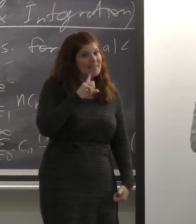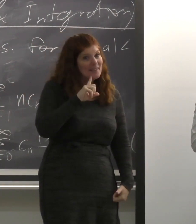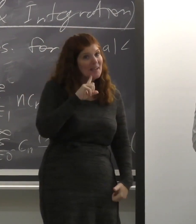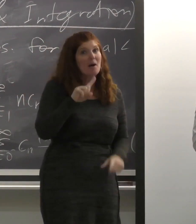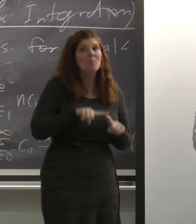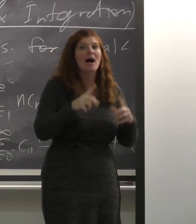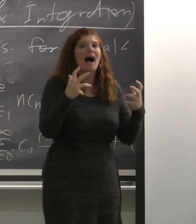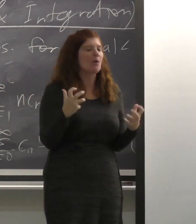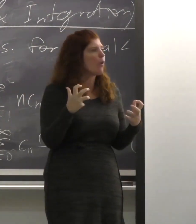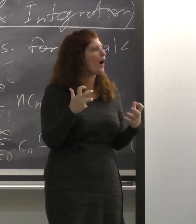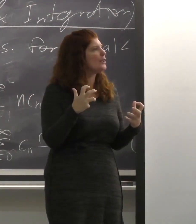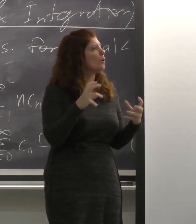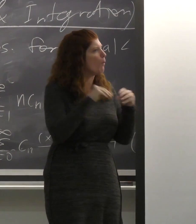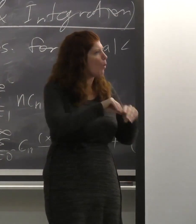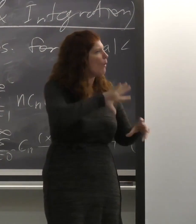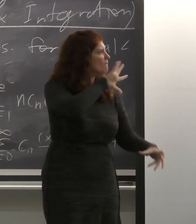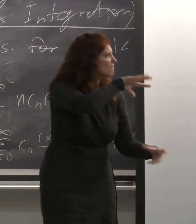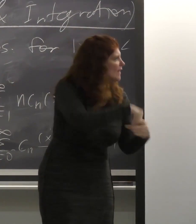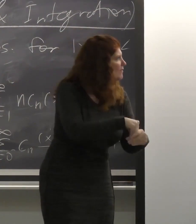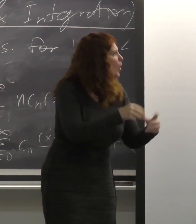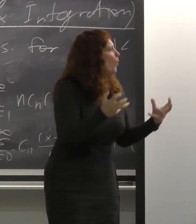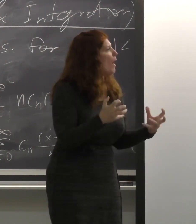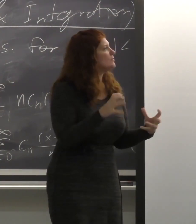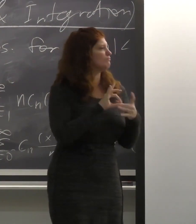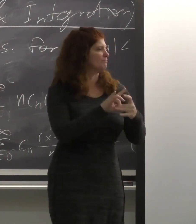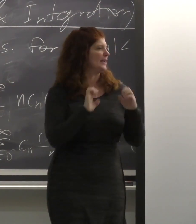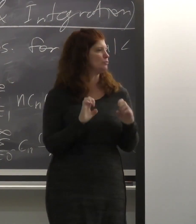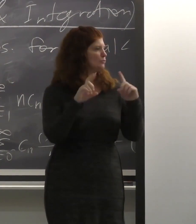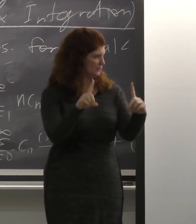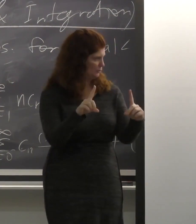I want to pursue it further with education.